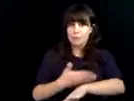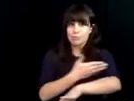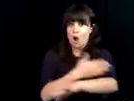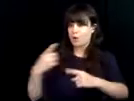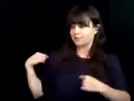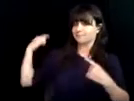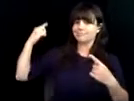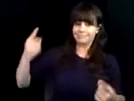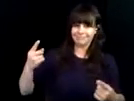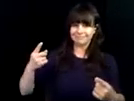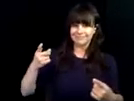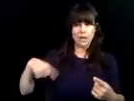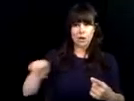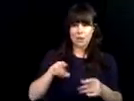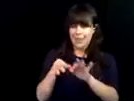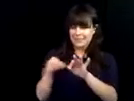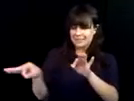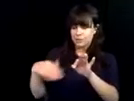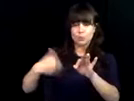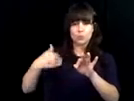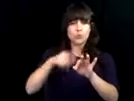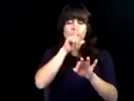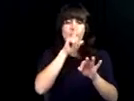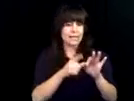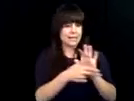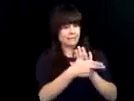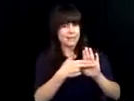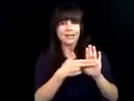fields. There is a saying, the only time you should look back